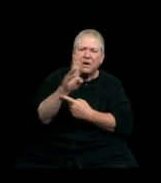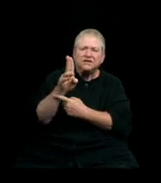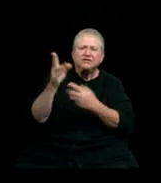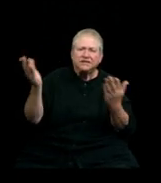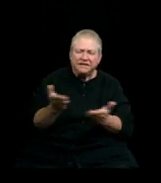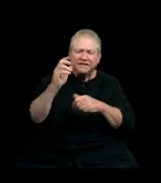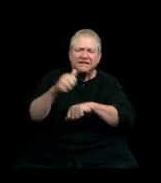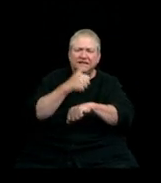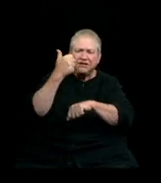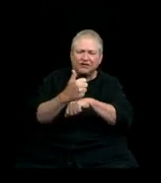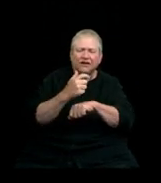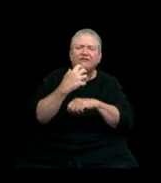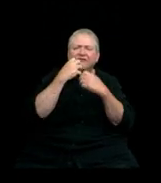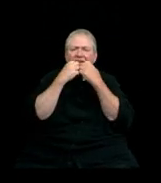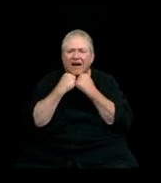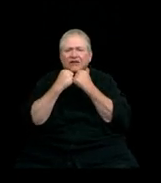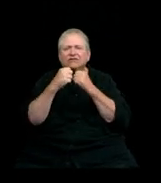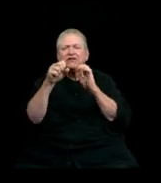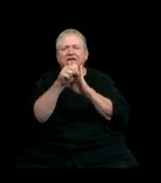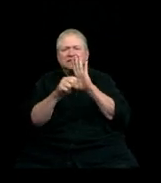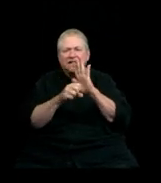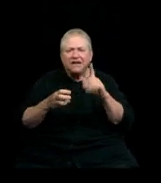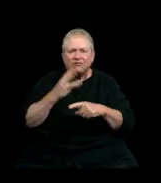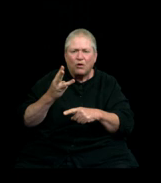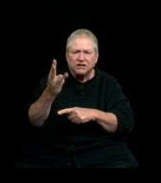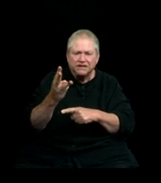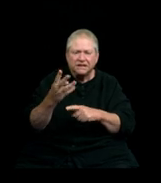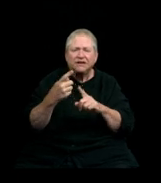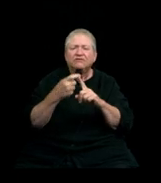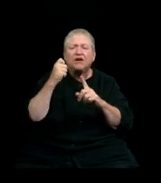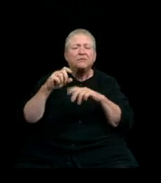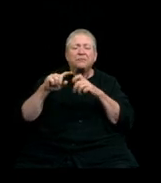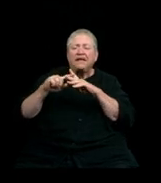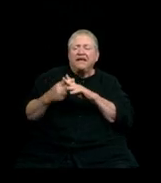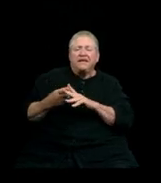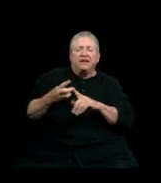and the values of the people of the state of Washington. From Washington’s earliest days, their tax dollars have supported